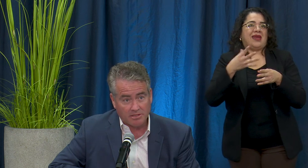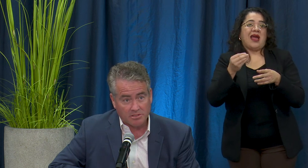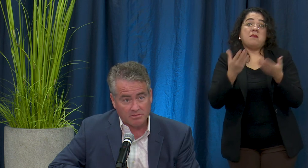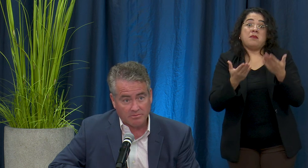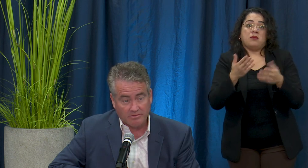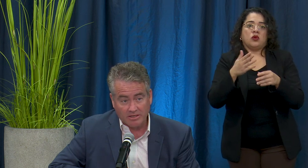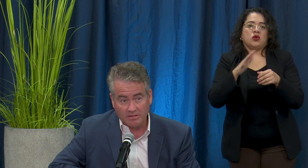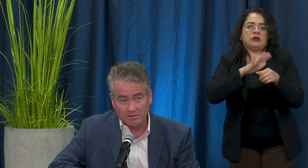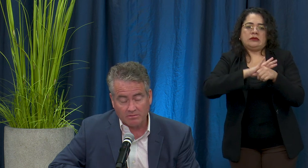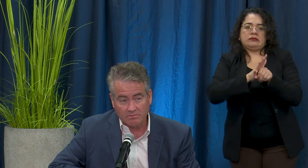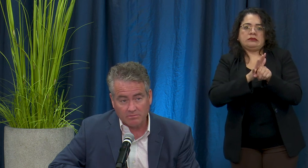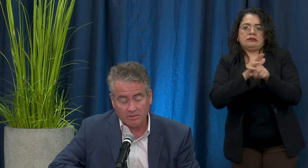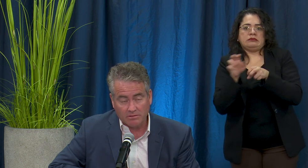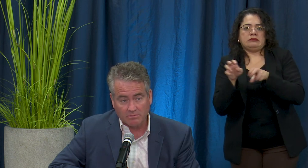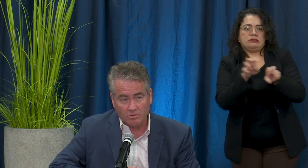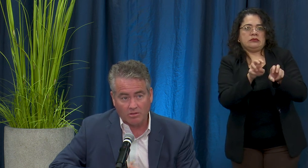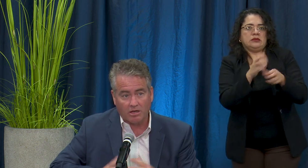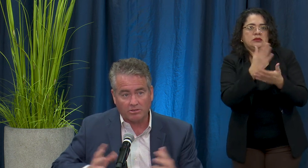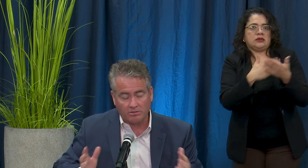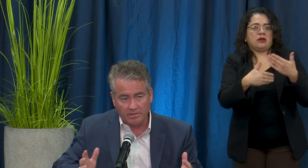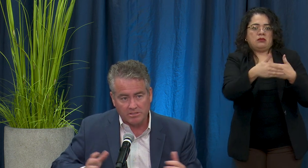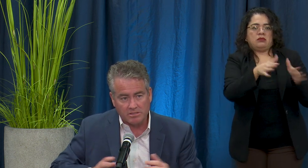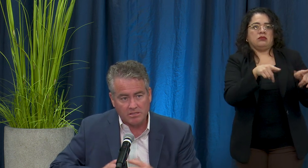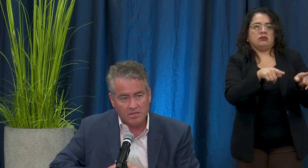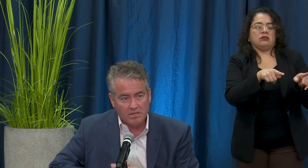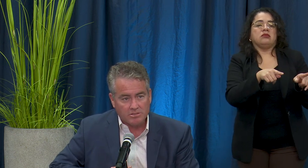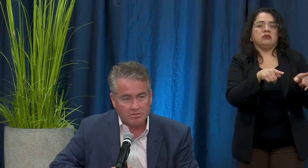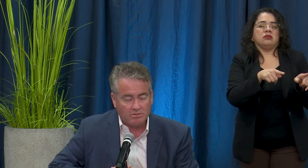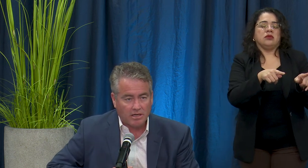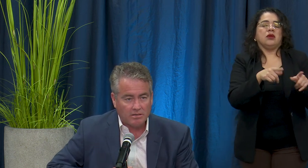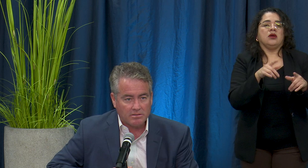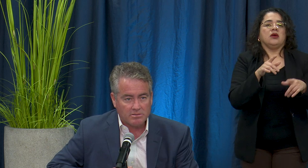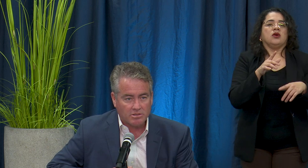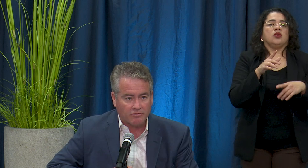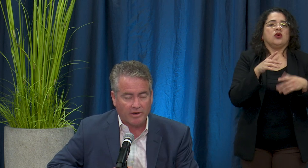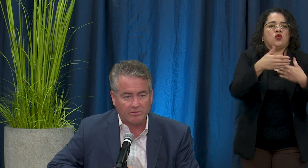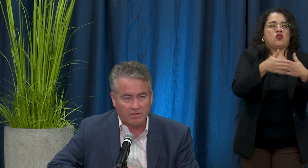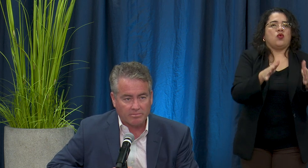patients in a more longer-term basis to serve greater Long